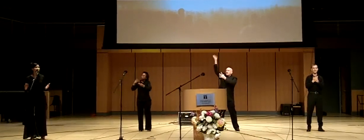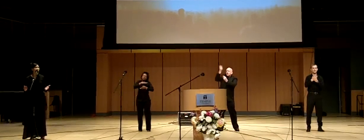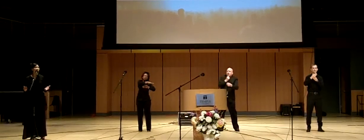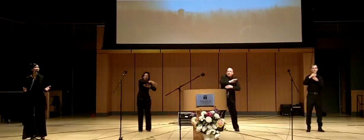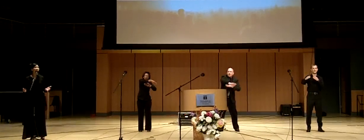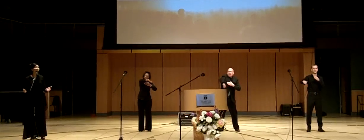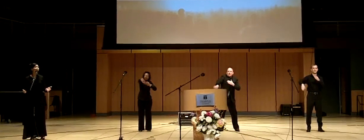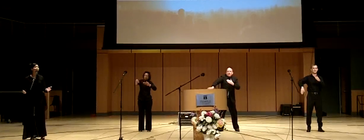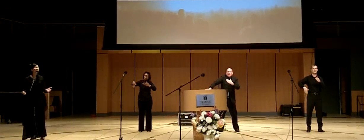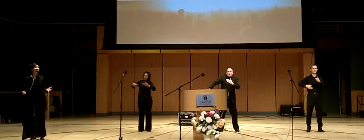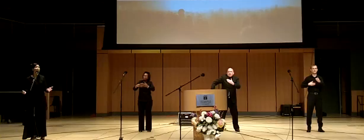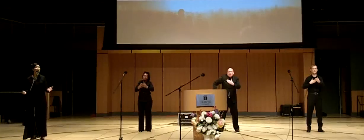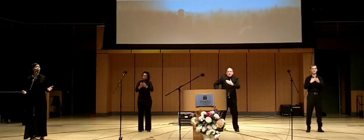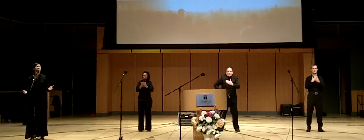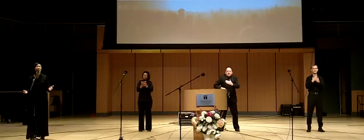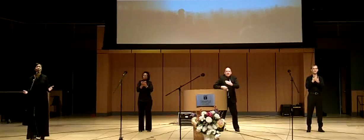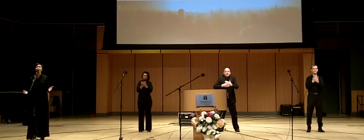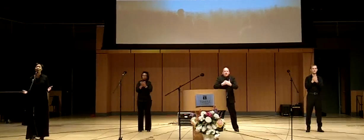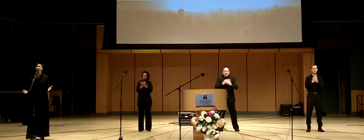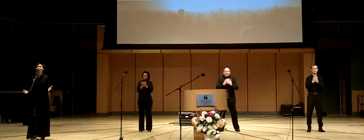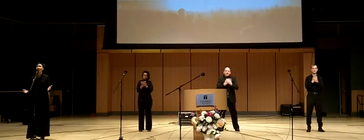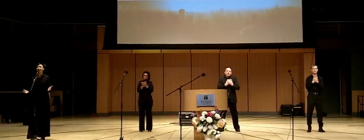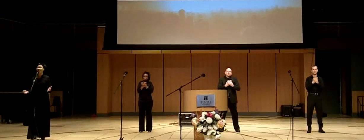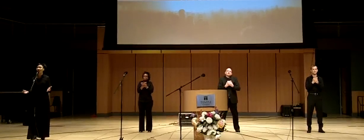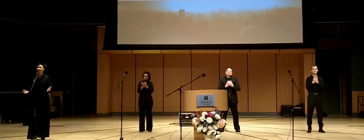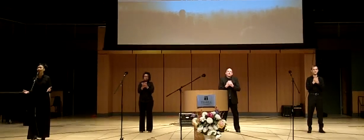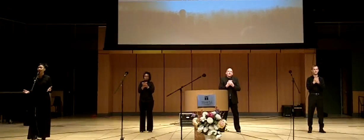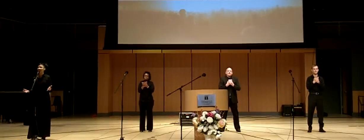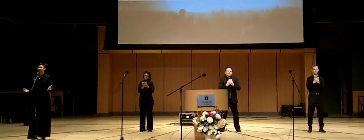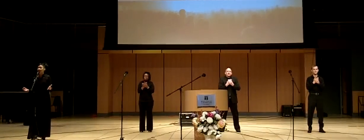He wants it all